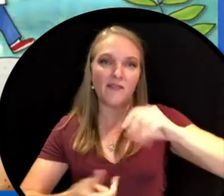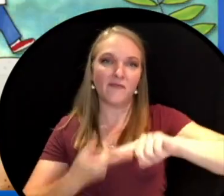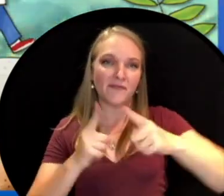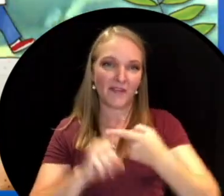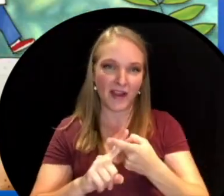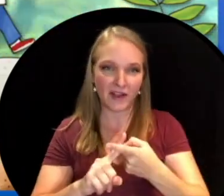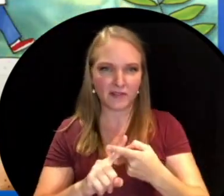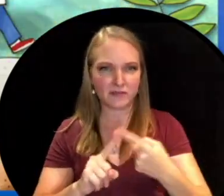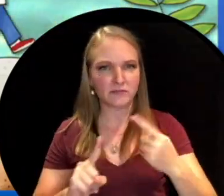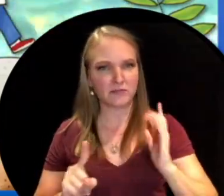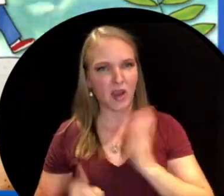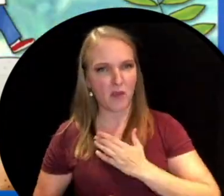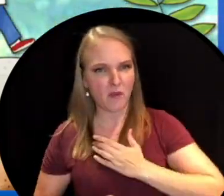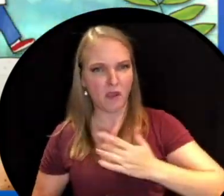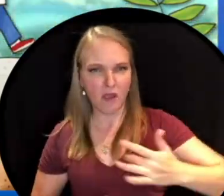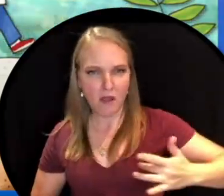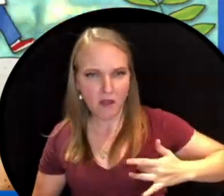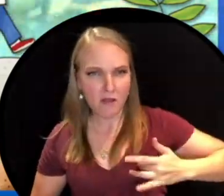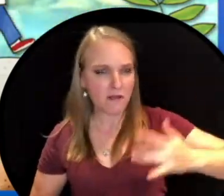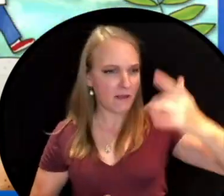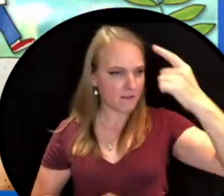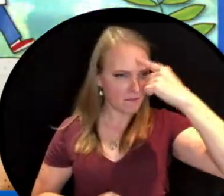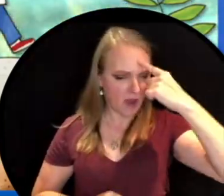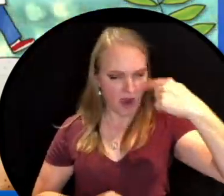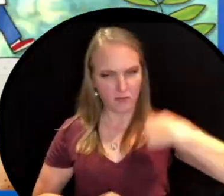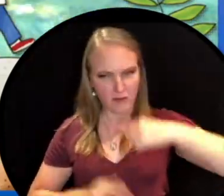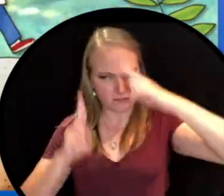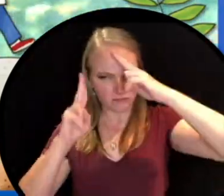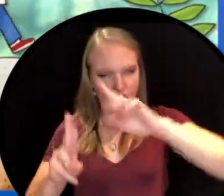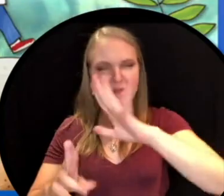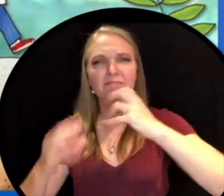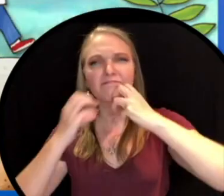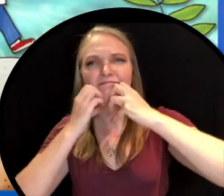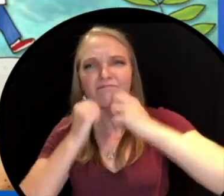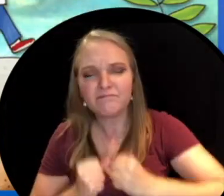we honour the sacred indigenous tradition of storytelling by presenting our program today.